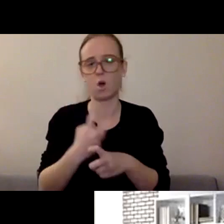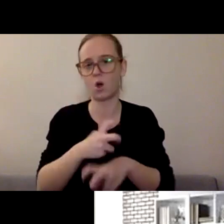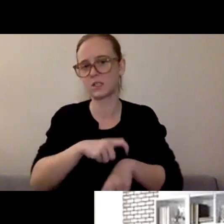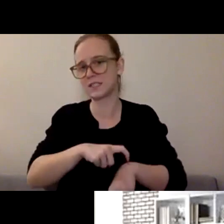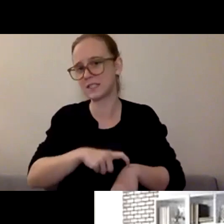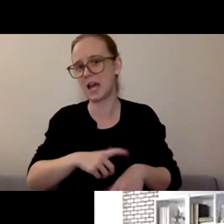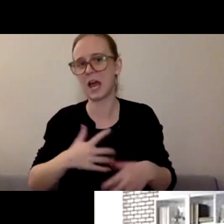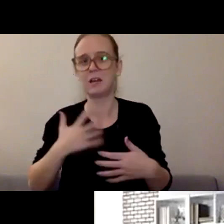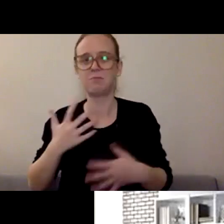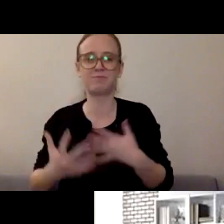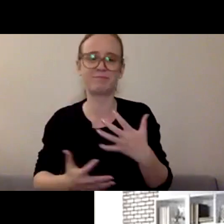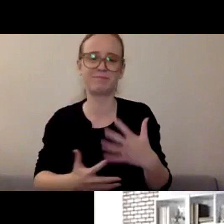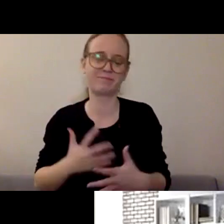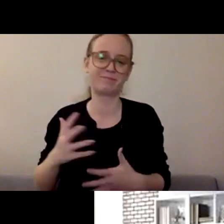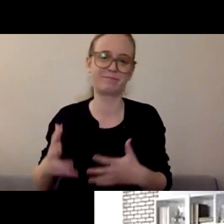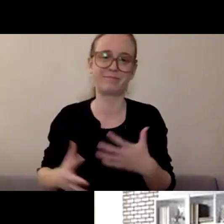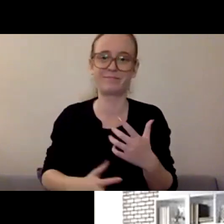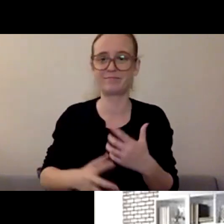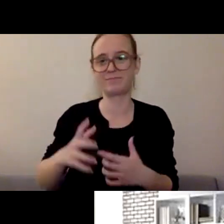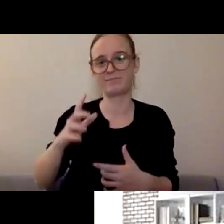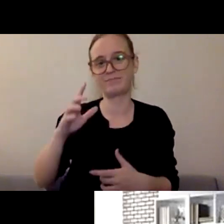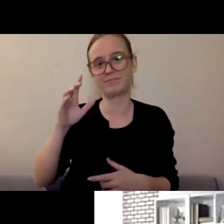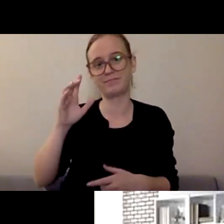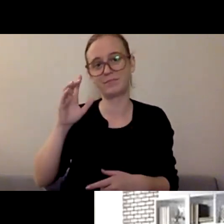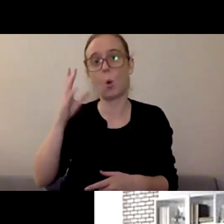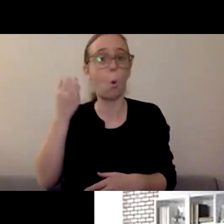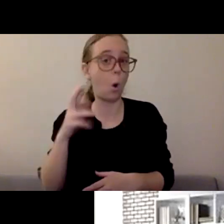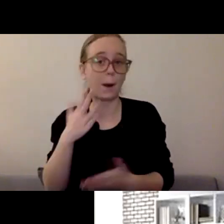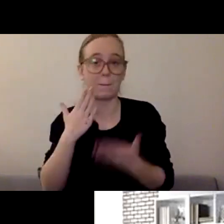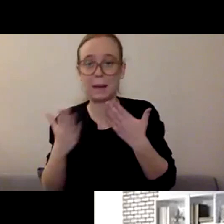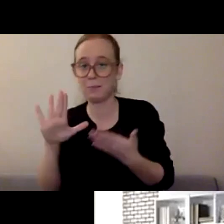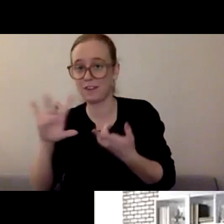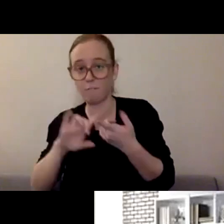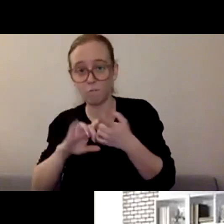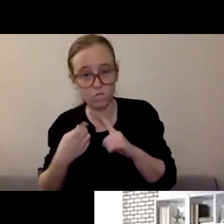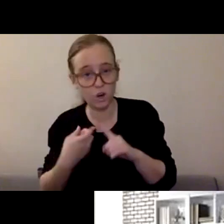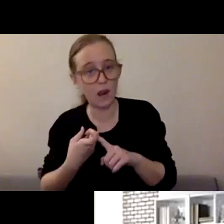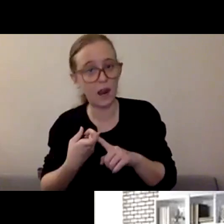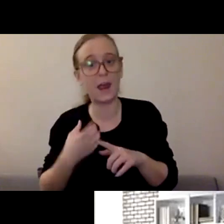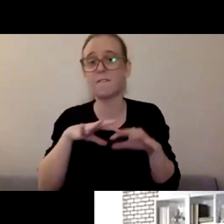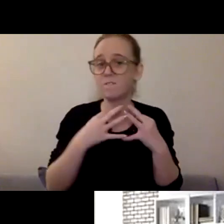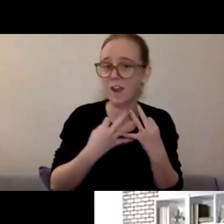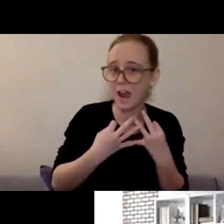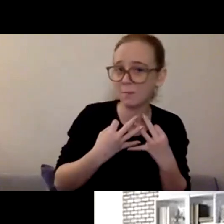where do you think is a good place to start? Like, what do you think might be, I don't know,